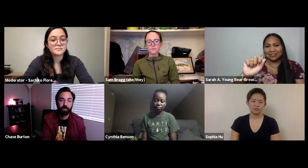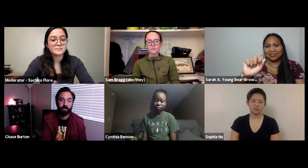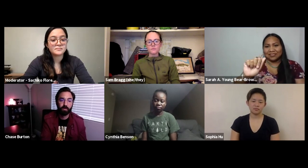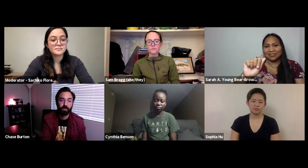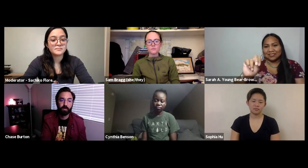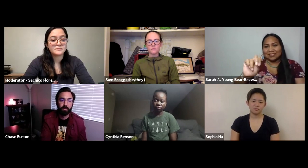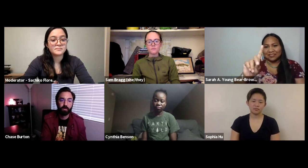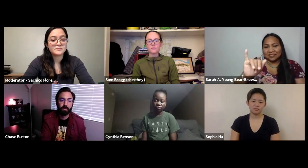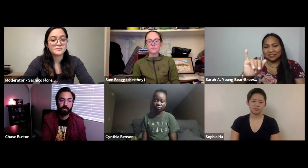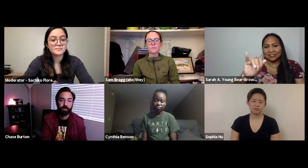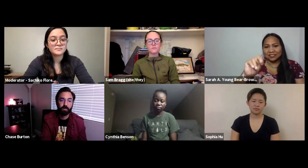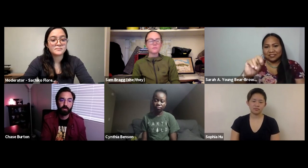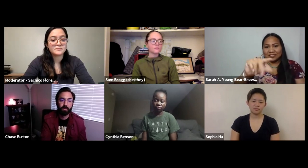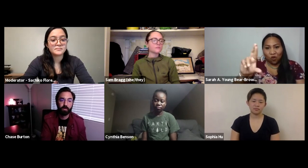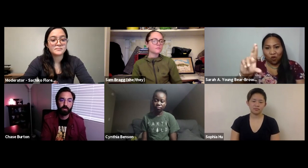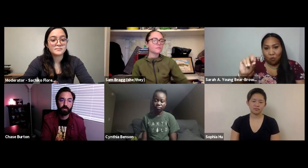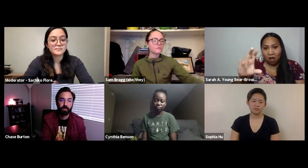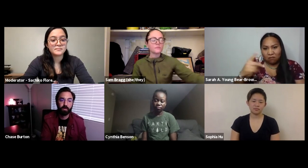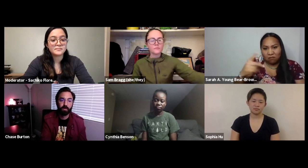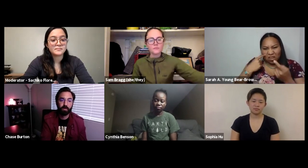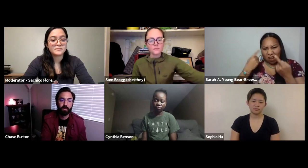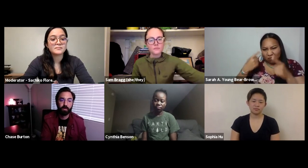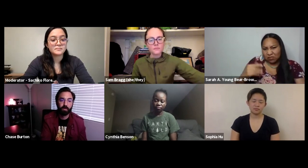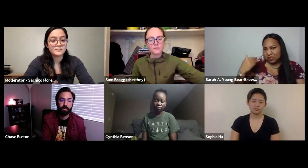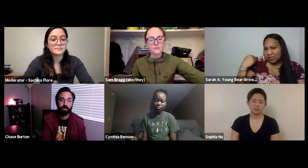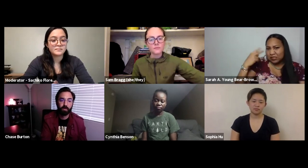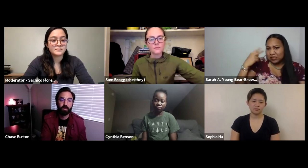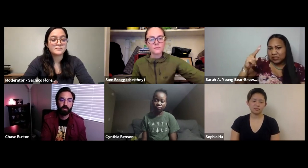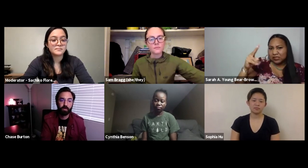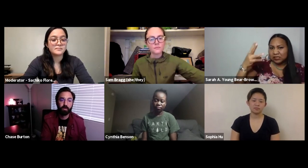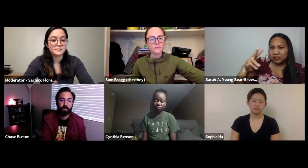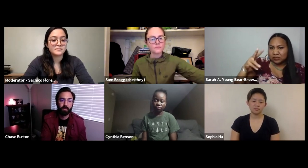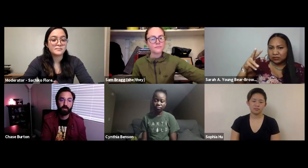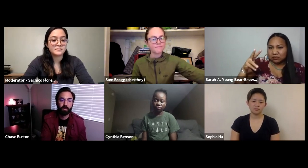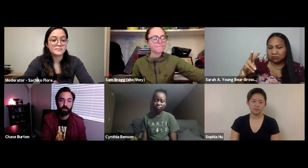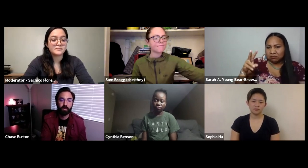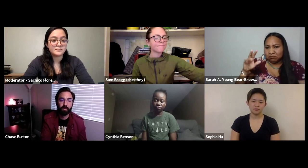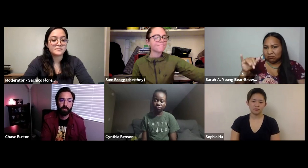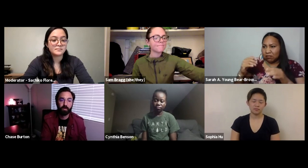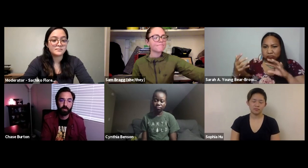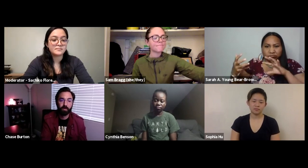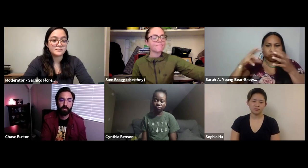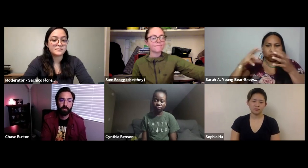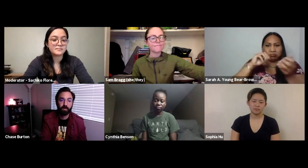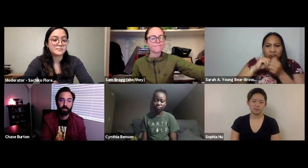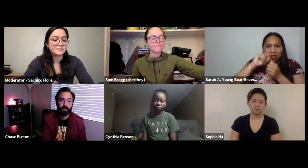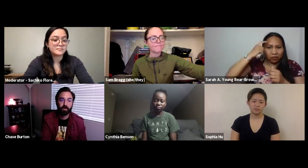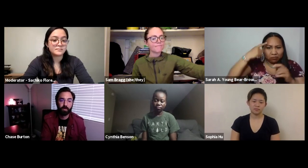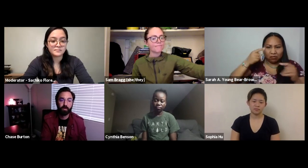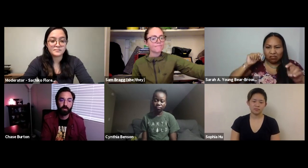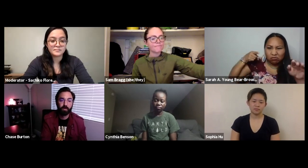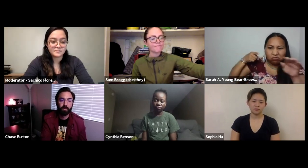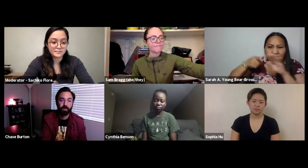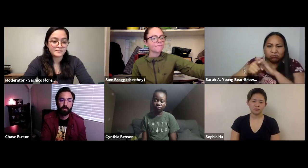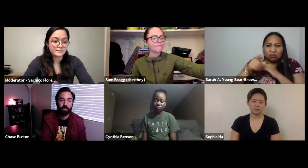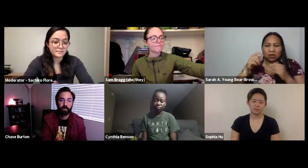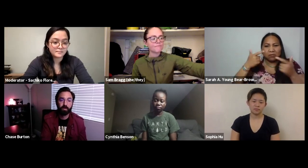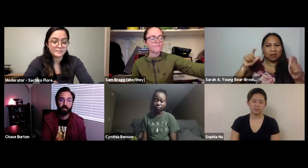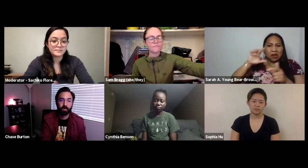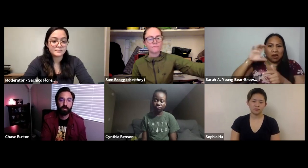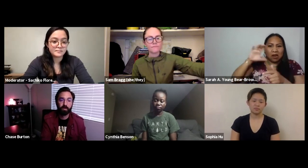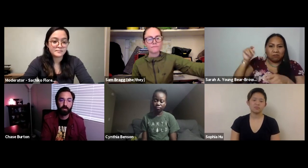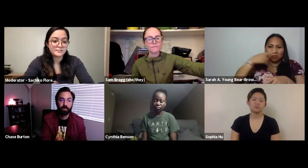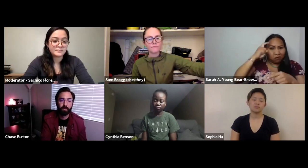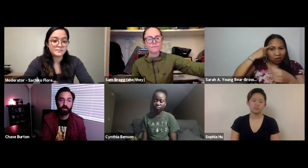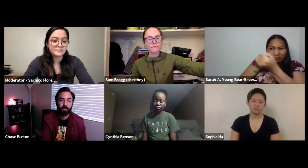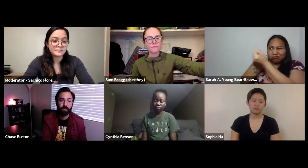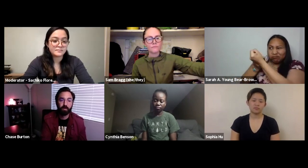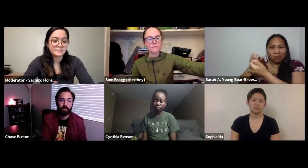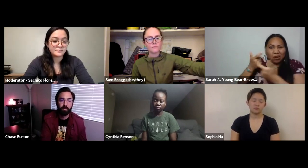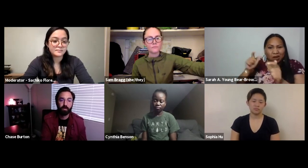in living off the land. So i've been involved with protecting the land called Standing Rock,